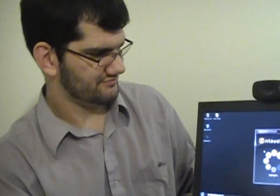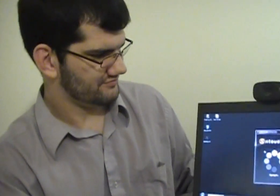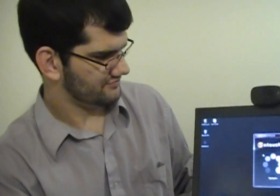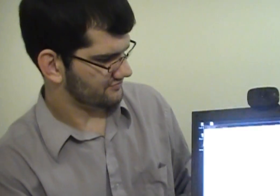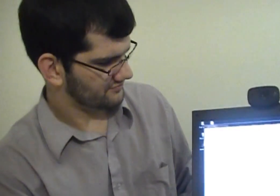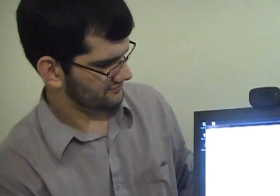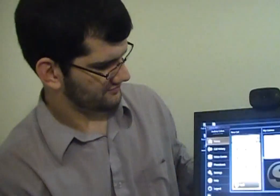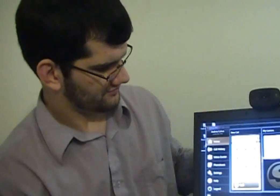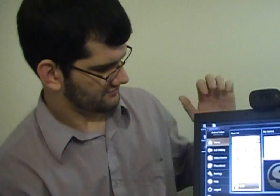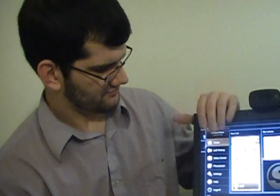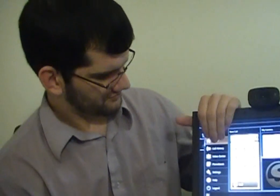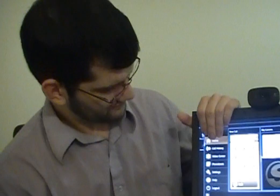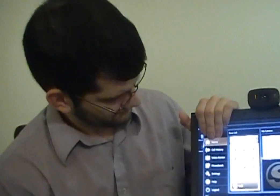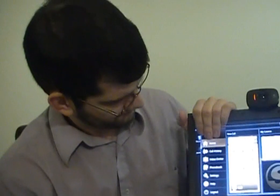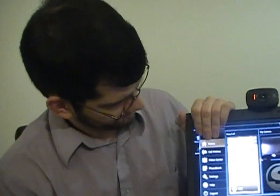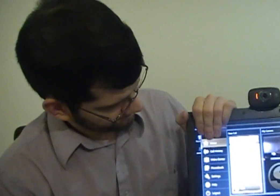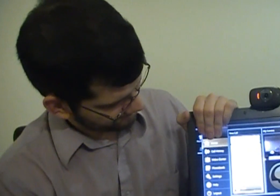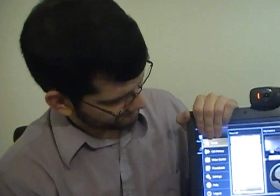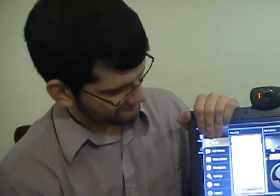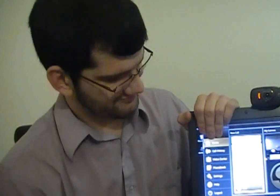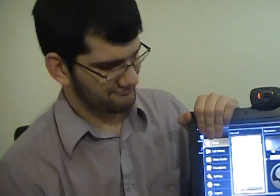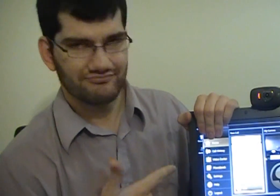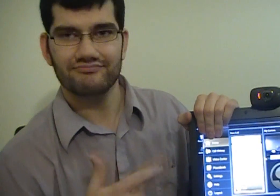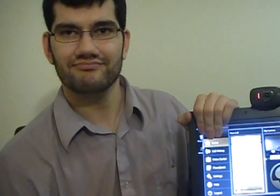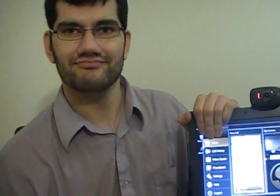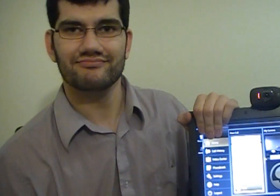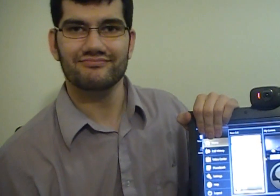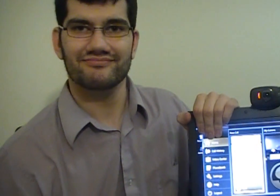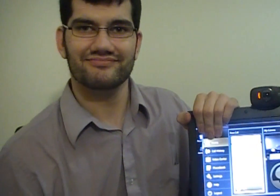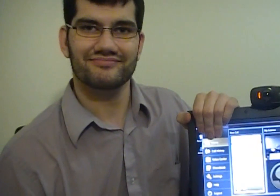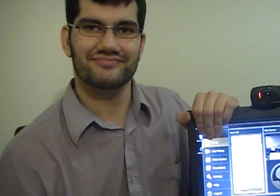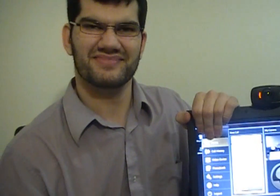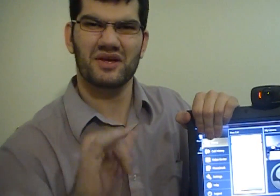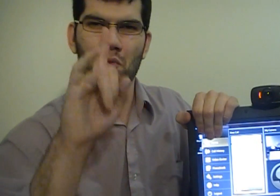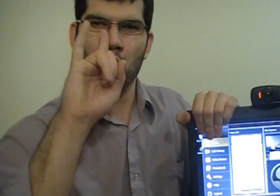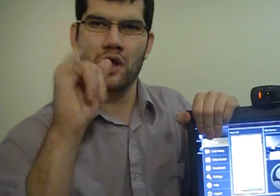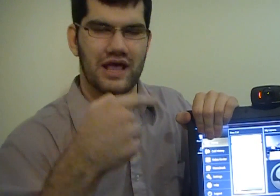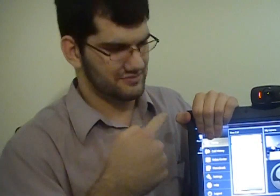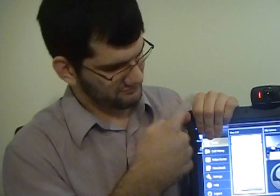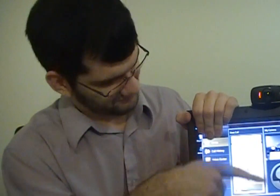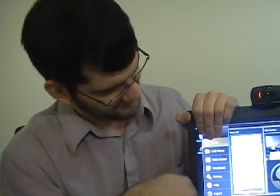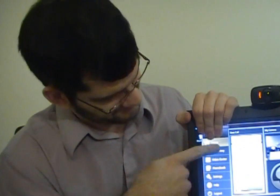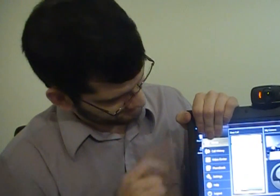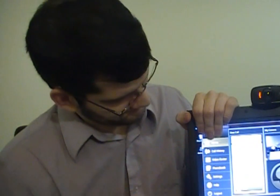That's what it looks like.